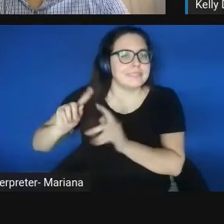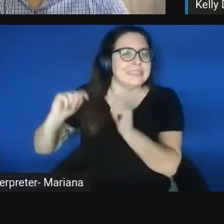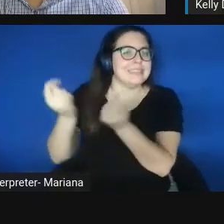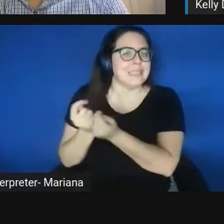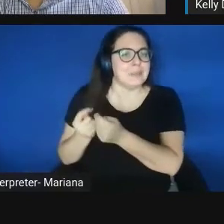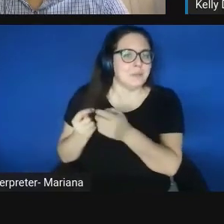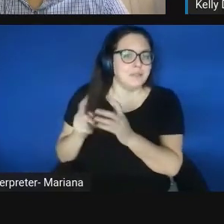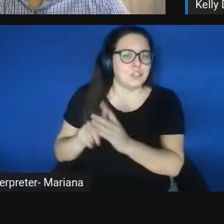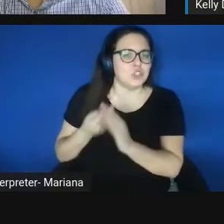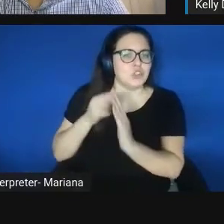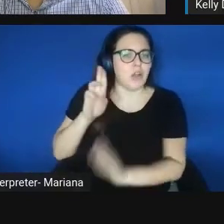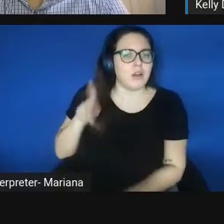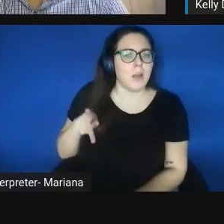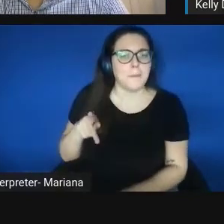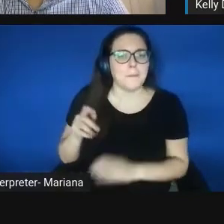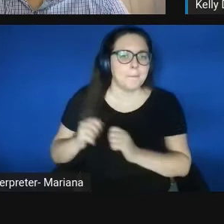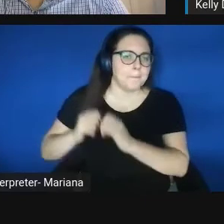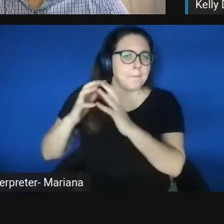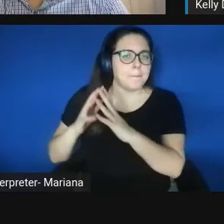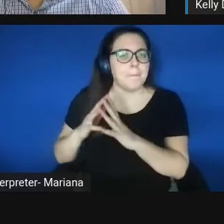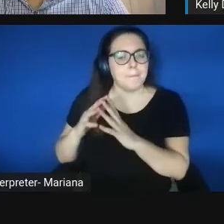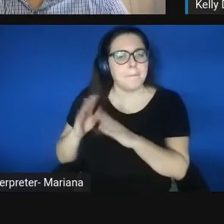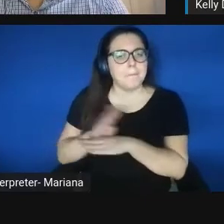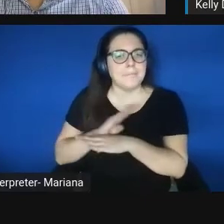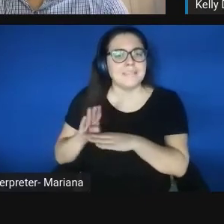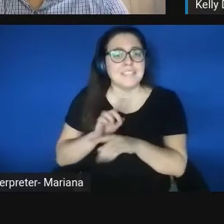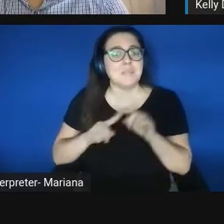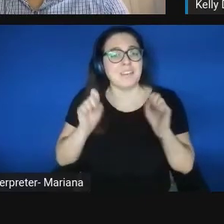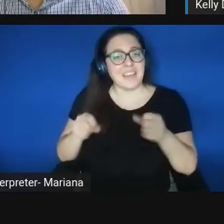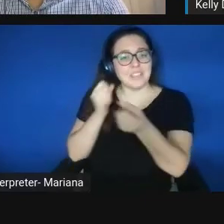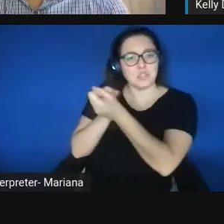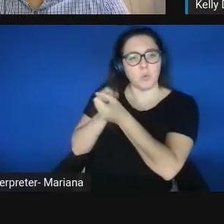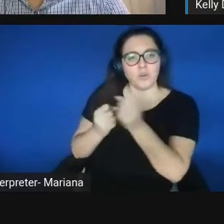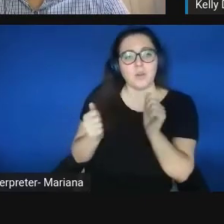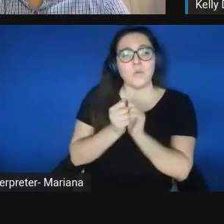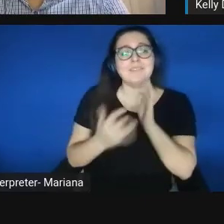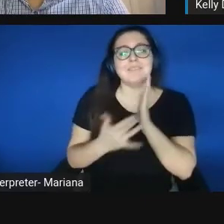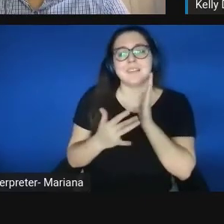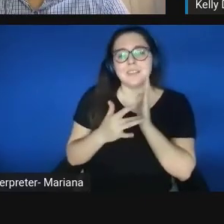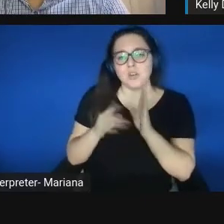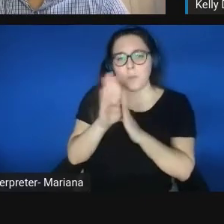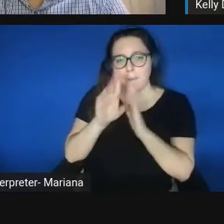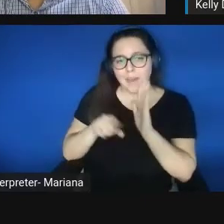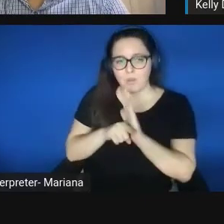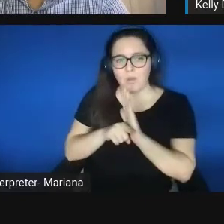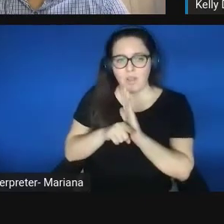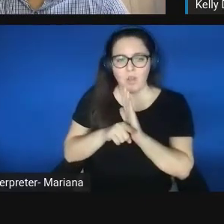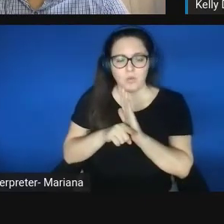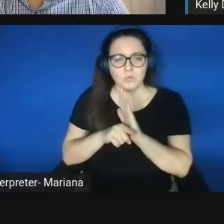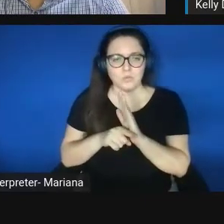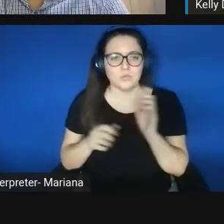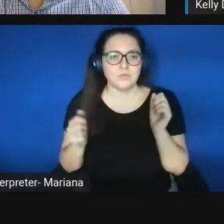to gather that technical background that they need to go after some of these wonderful SBIR/STTR programs.